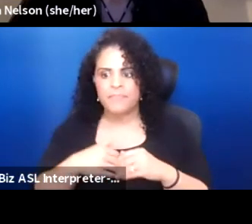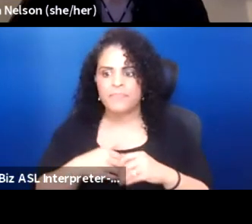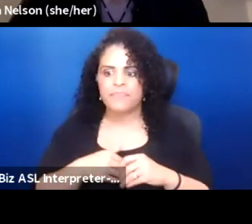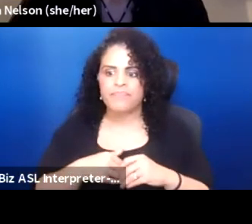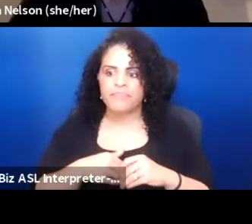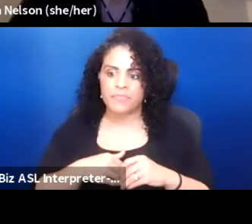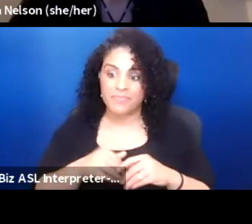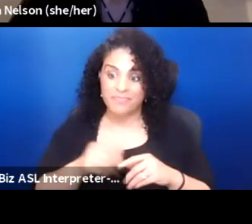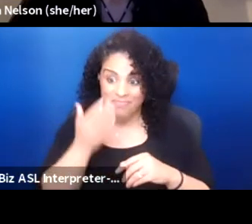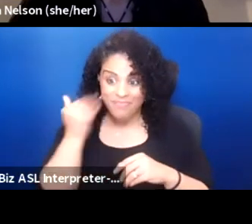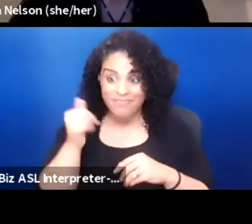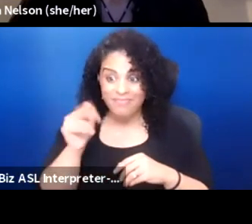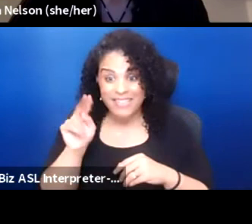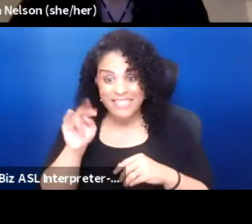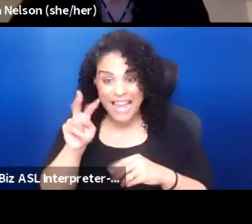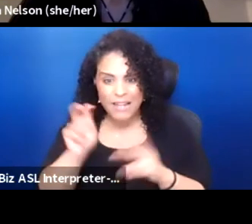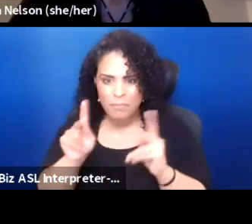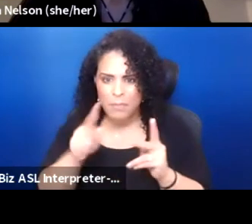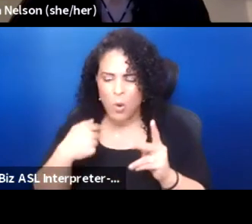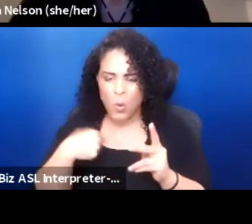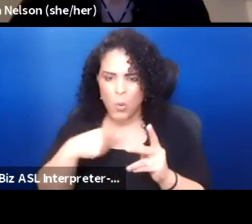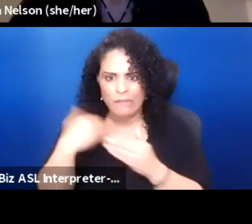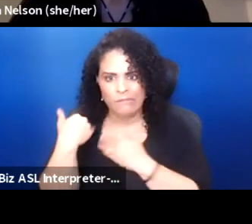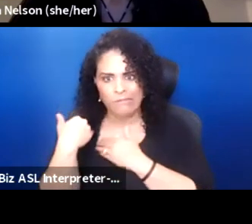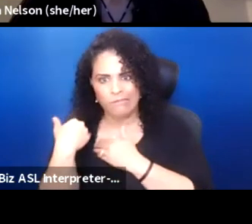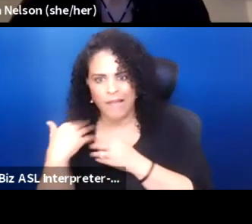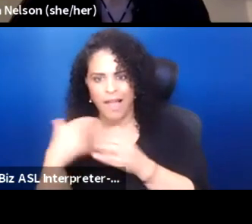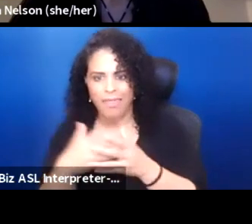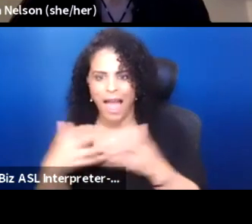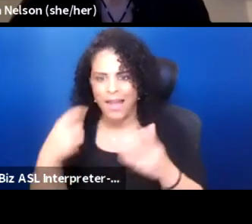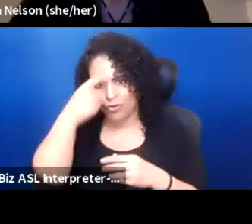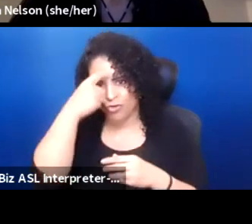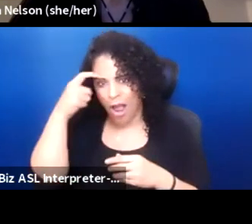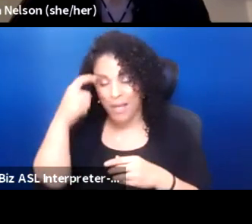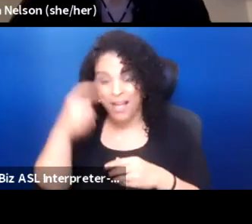because native people we carry so much trauma. Yes. Genocide is traumatic,